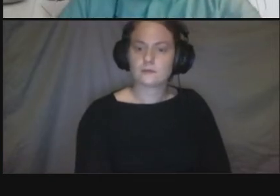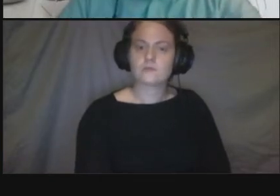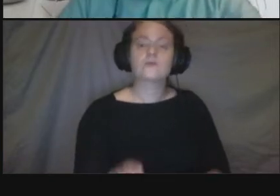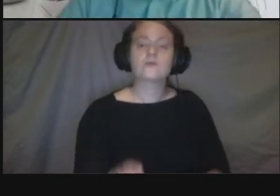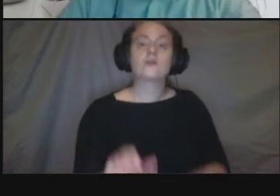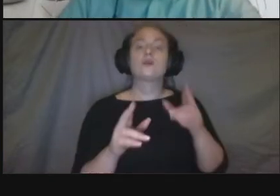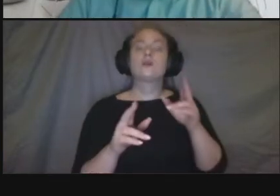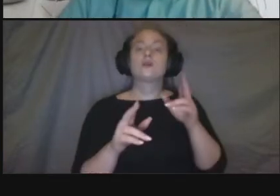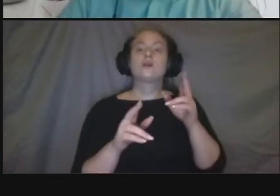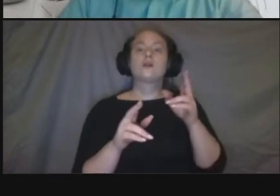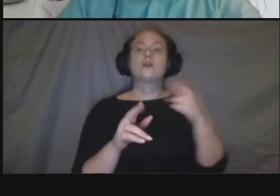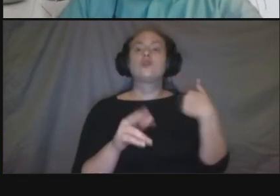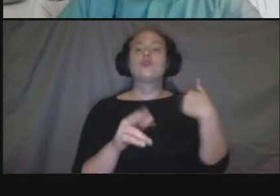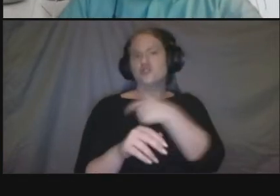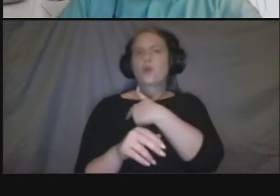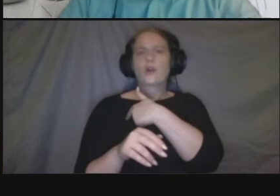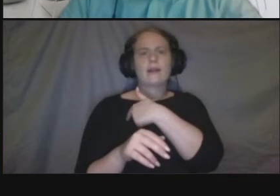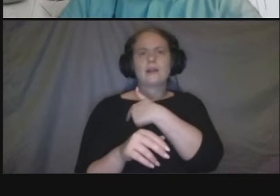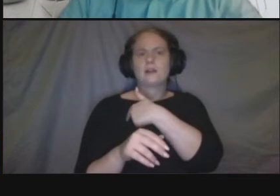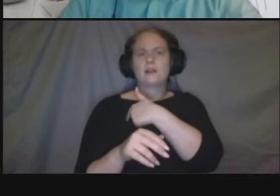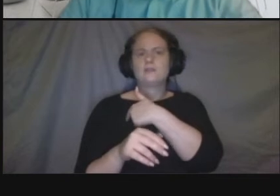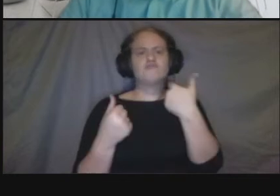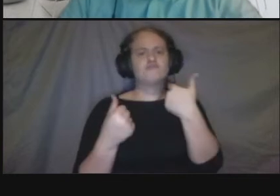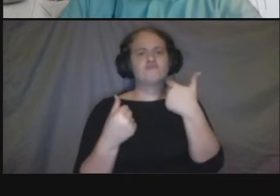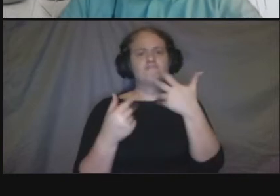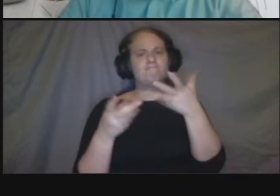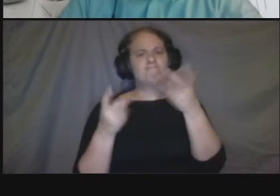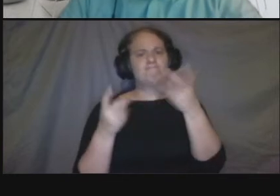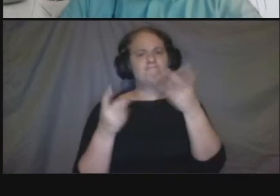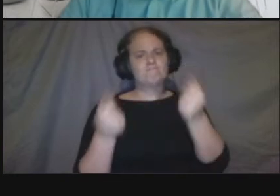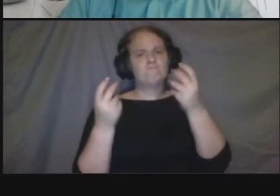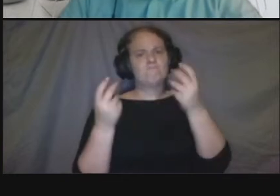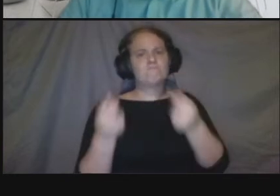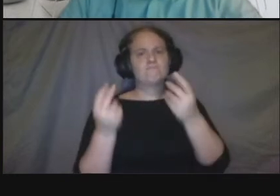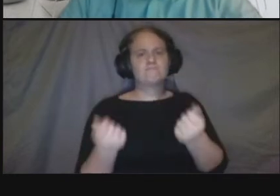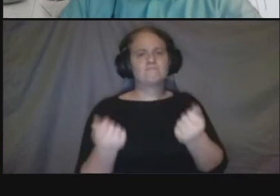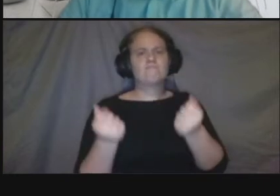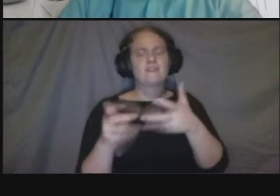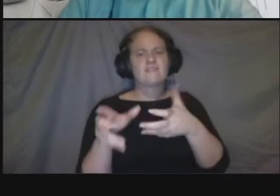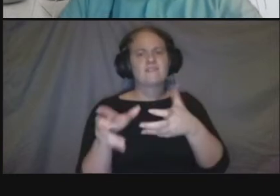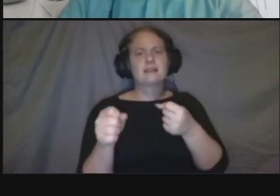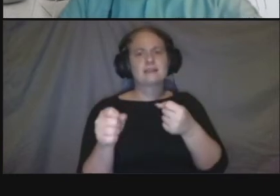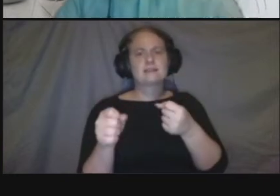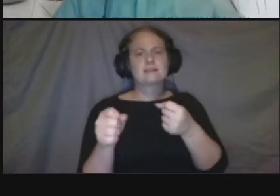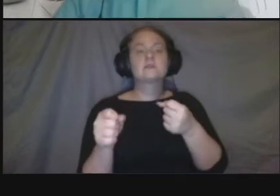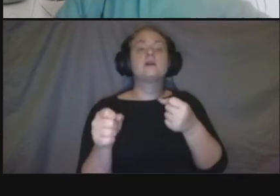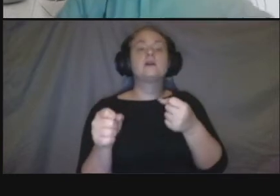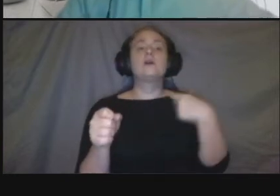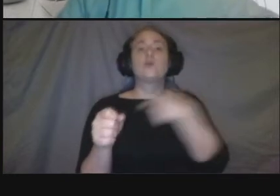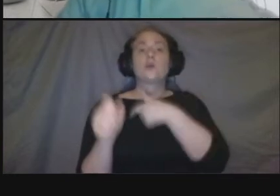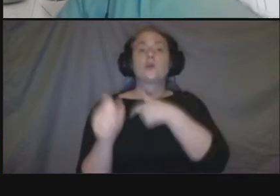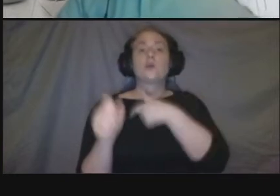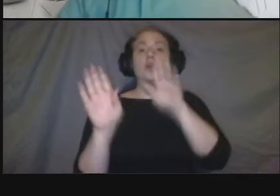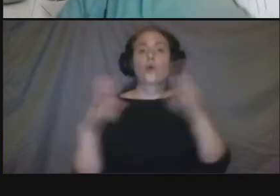no we'll we'll we'll we'll wait uh so we'll open the q a period and then we'll close q a period um